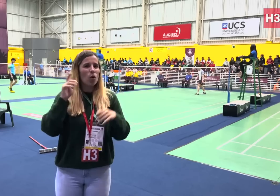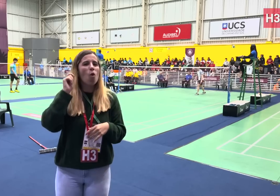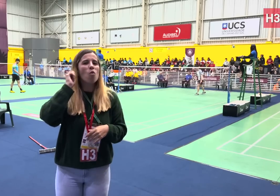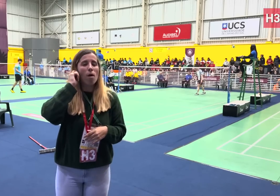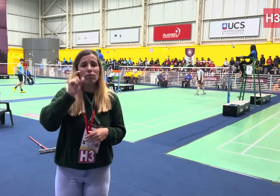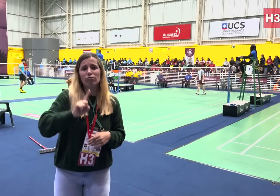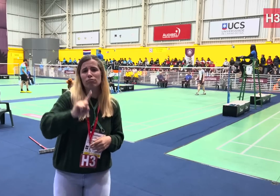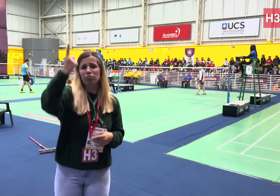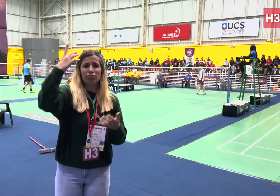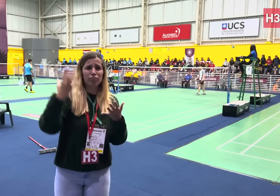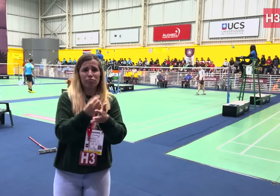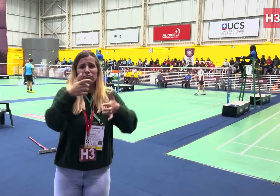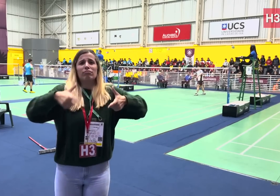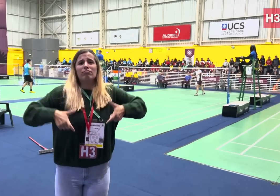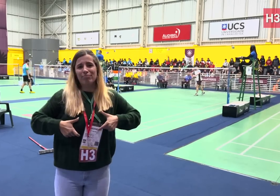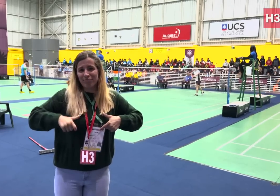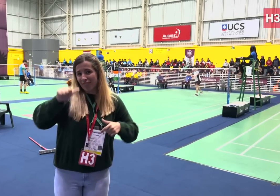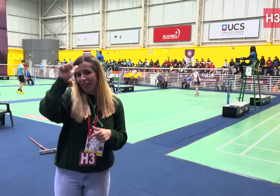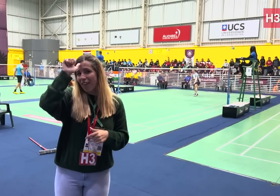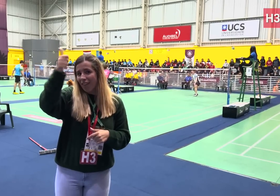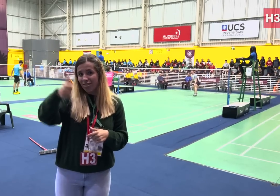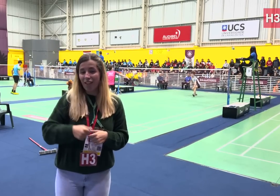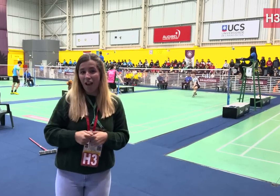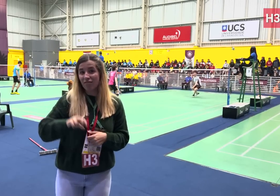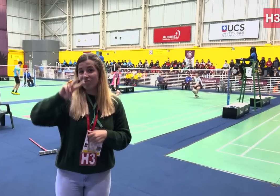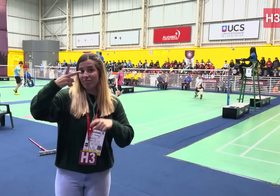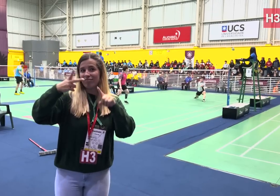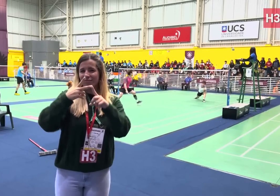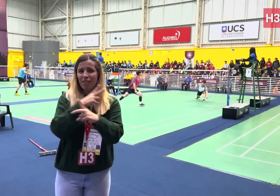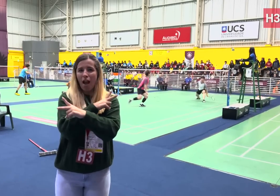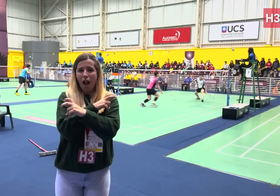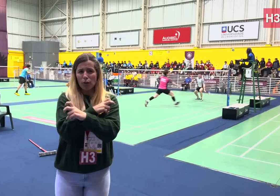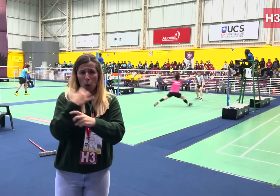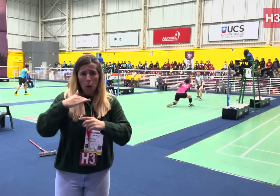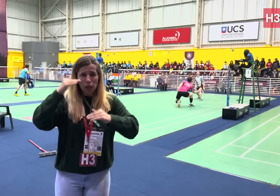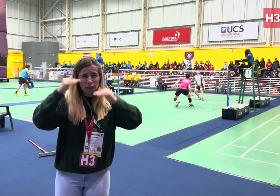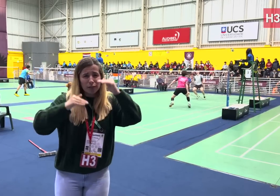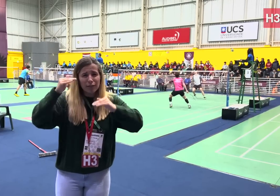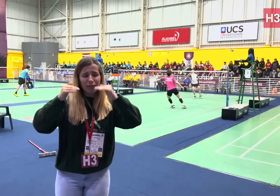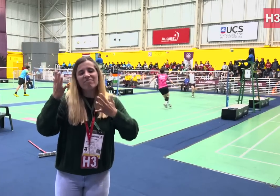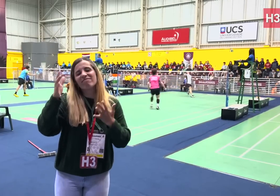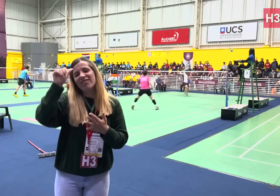The India women’s team won Gold with Austria women in second place.